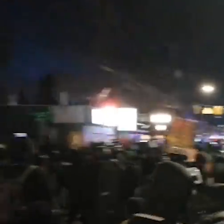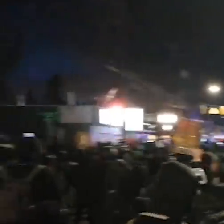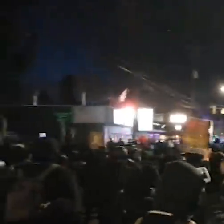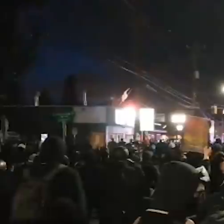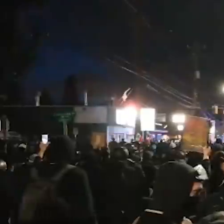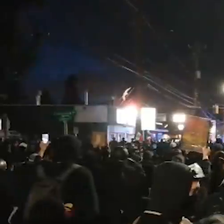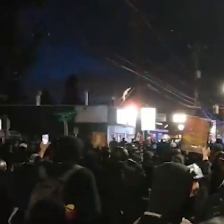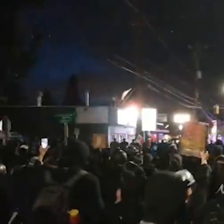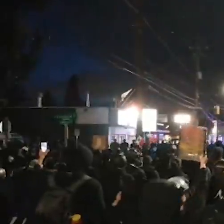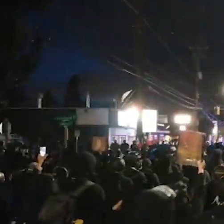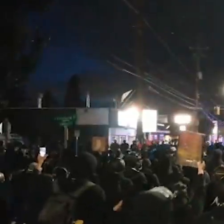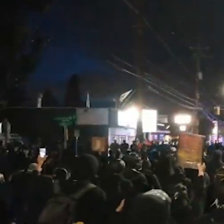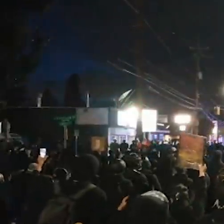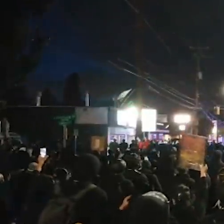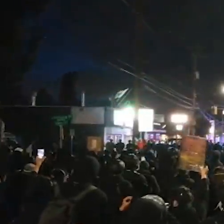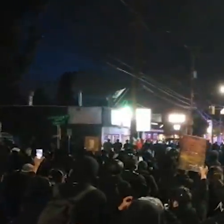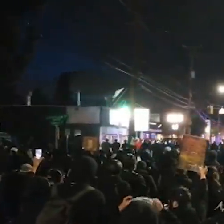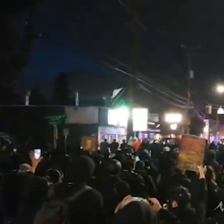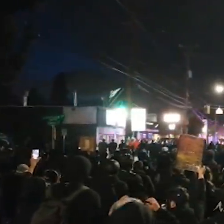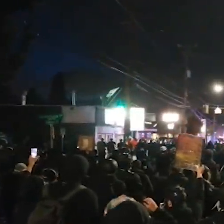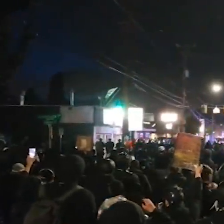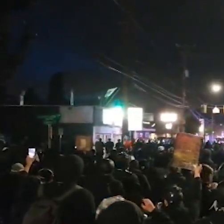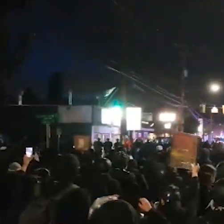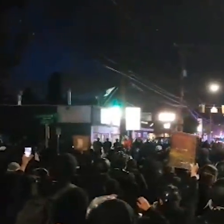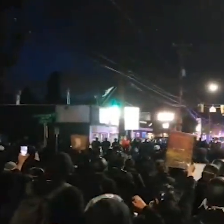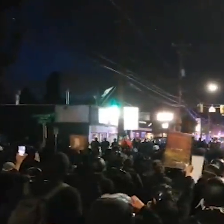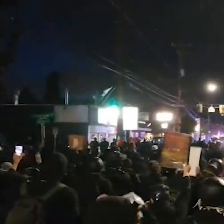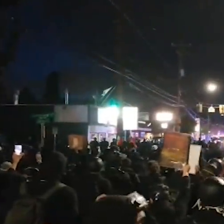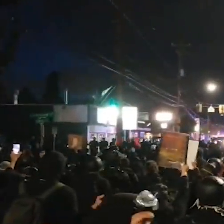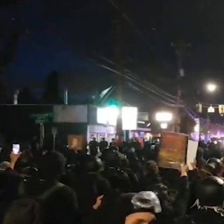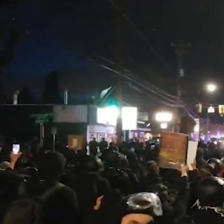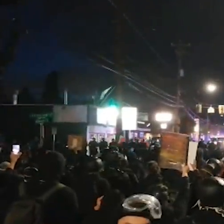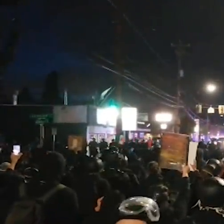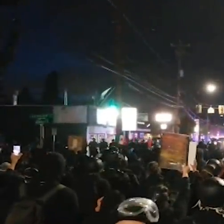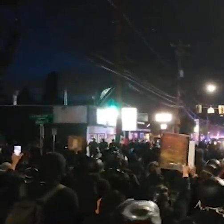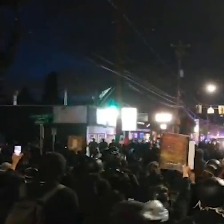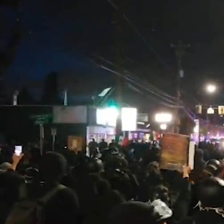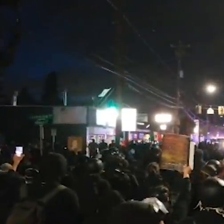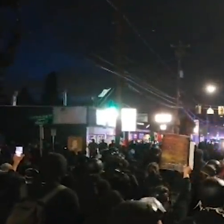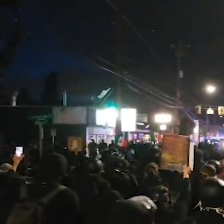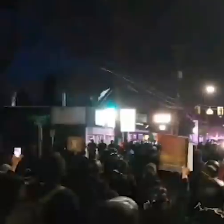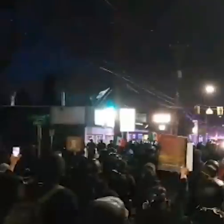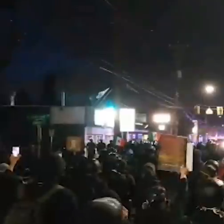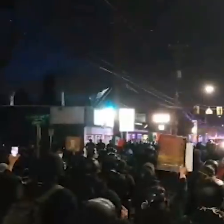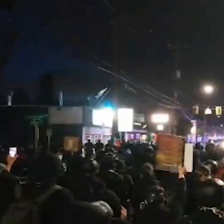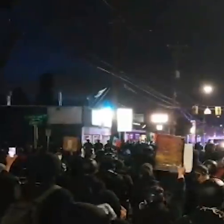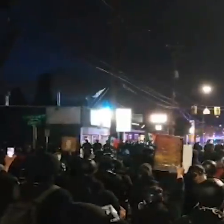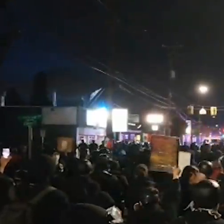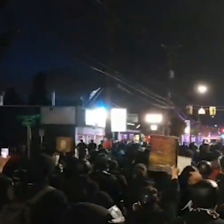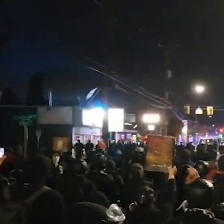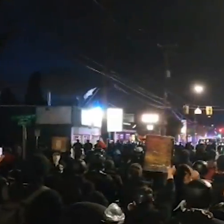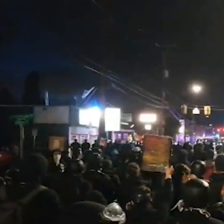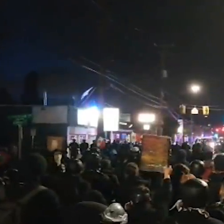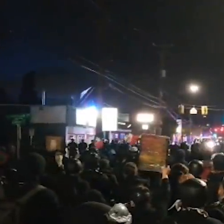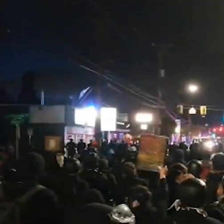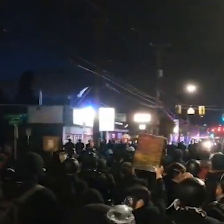just the number of objects being thrown at police officers at this point.